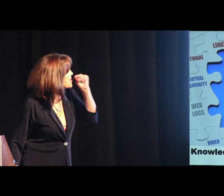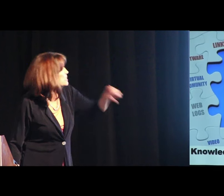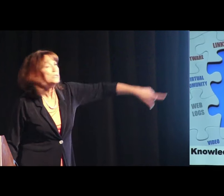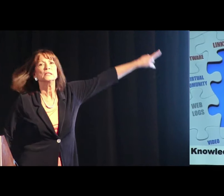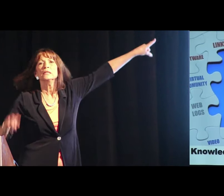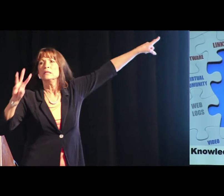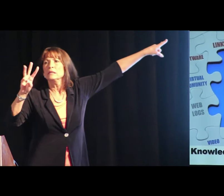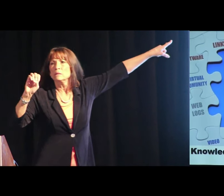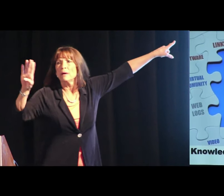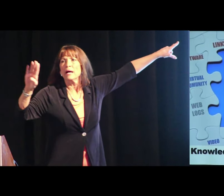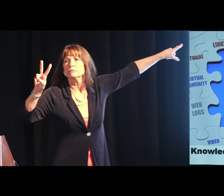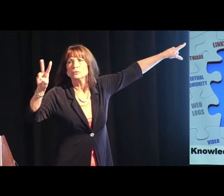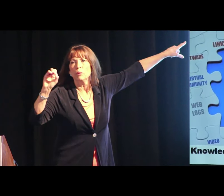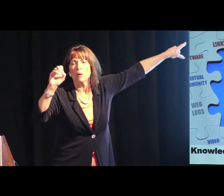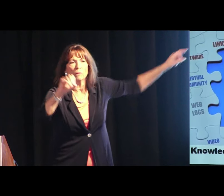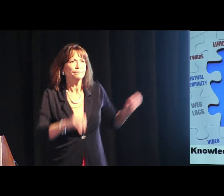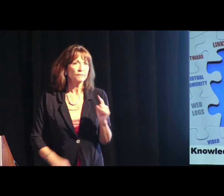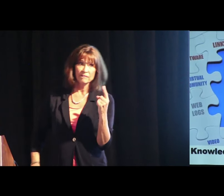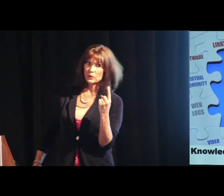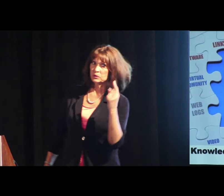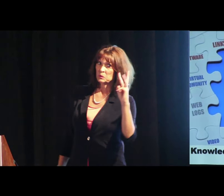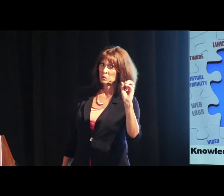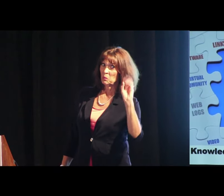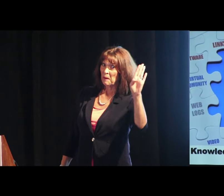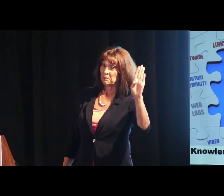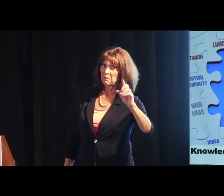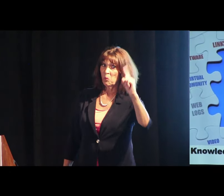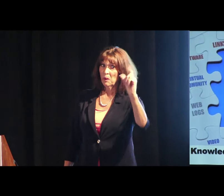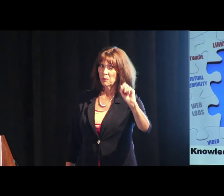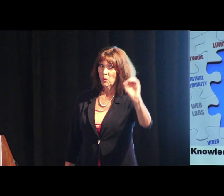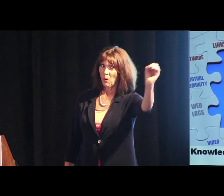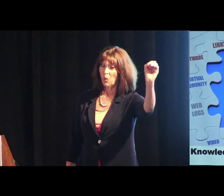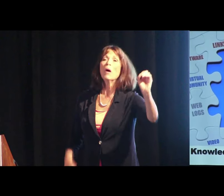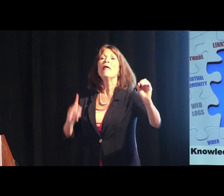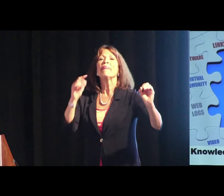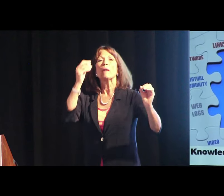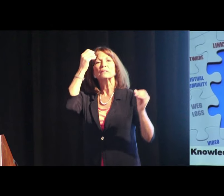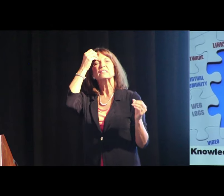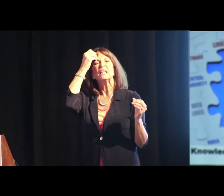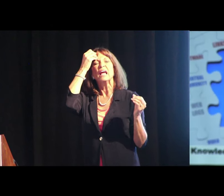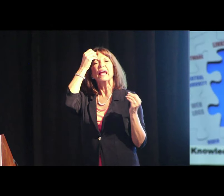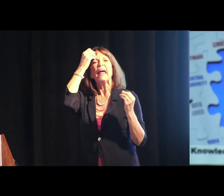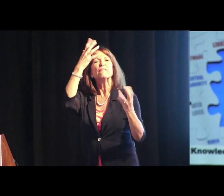Web 2.0 - first we had Web 1.0,